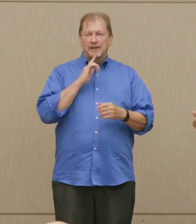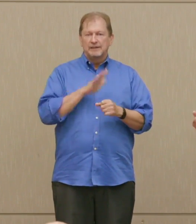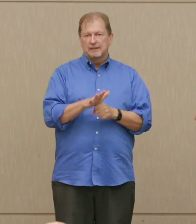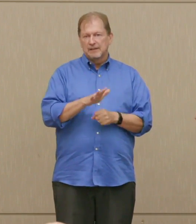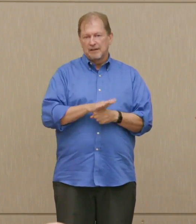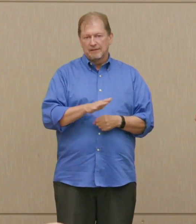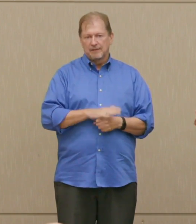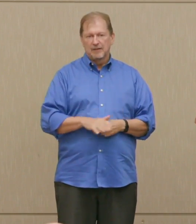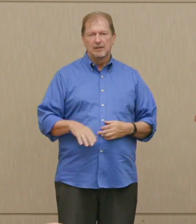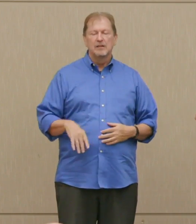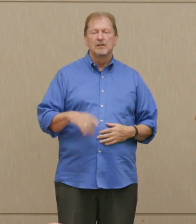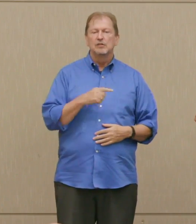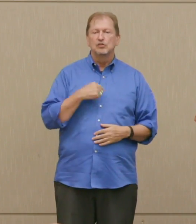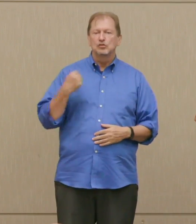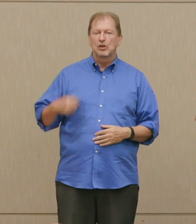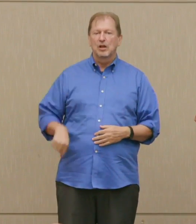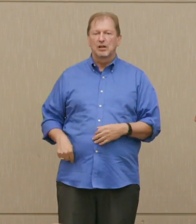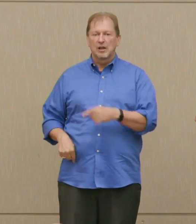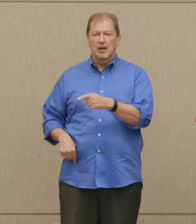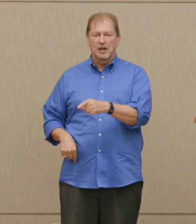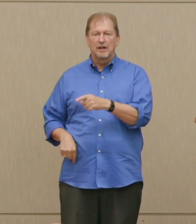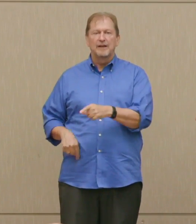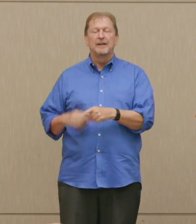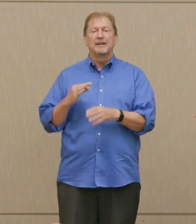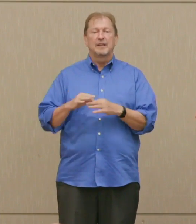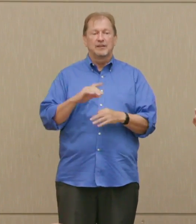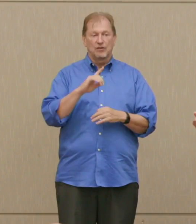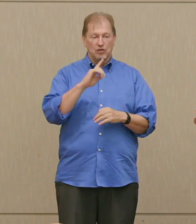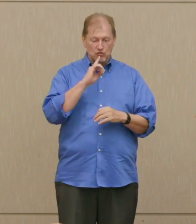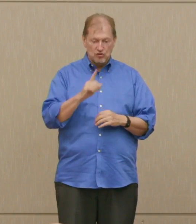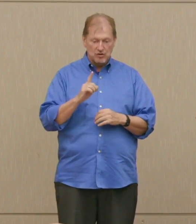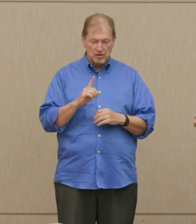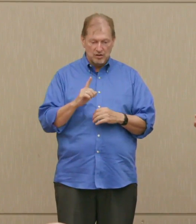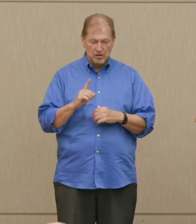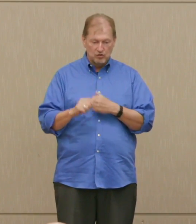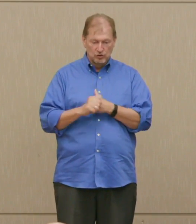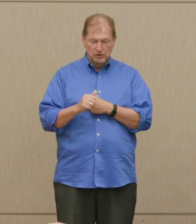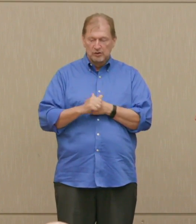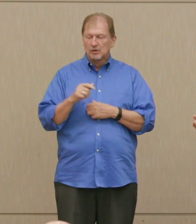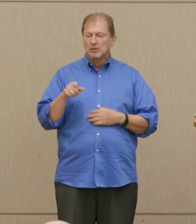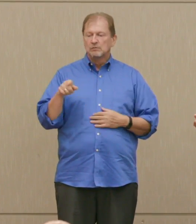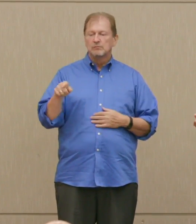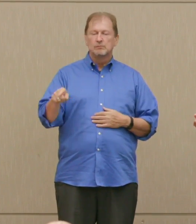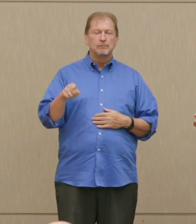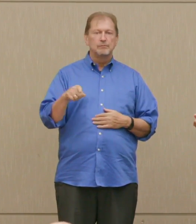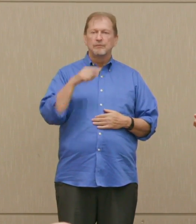China, could not in the face of real discussion, justify having 300 weapons.